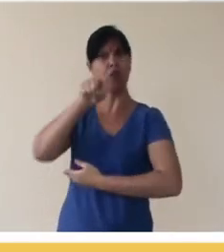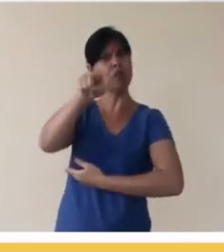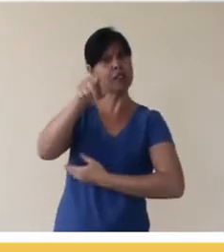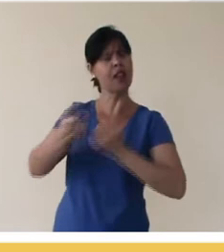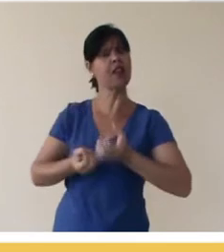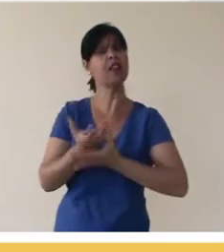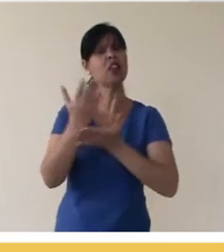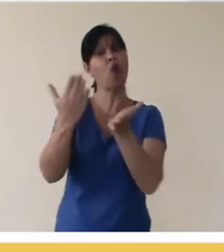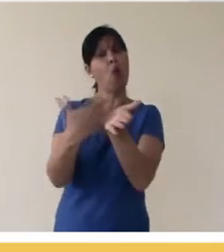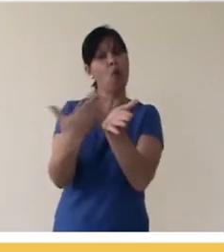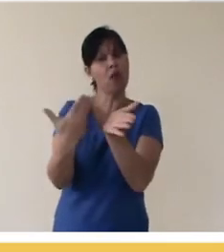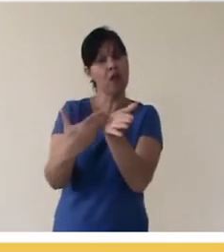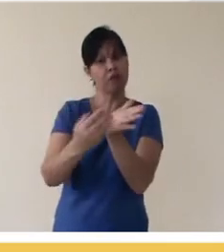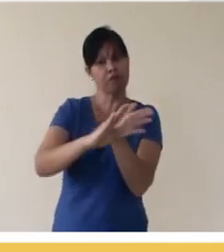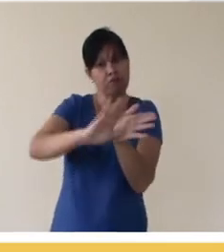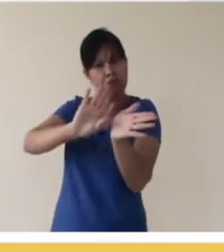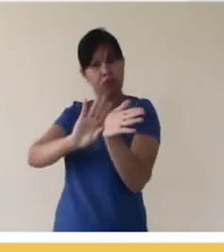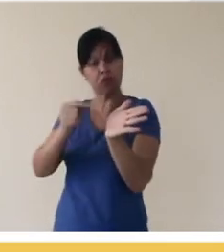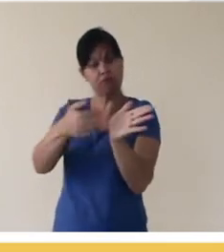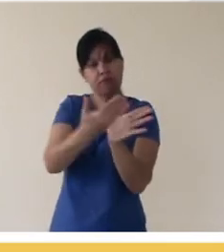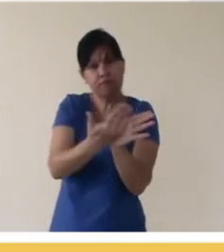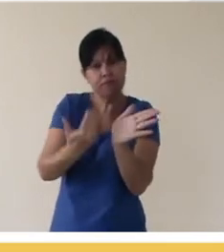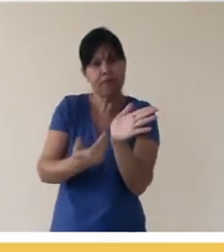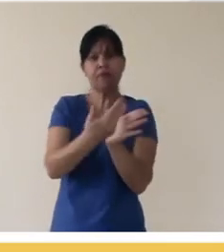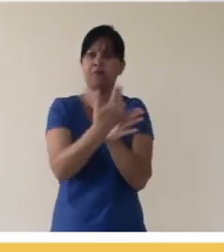created a book, you can put on the back cover, for example, something that